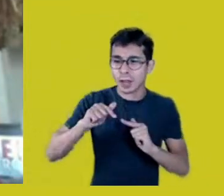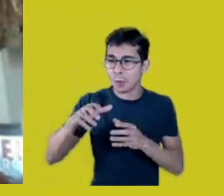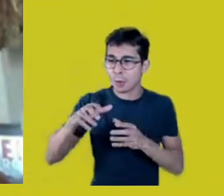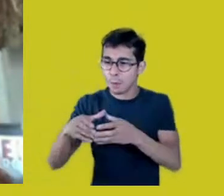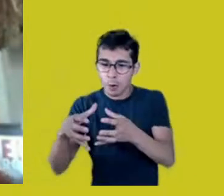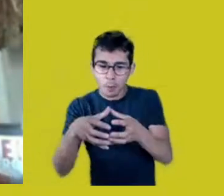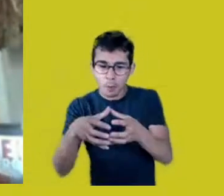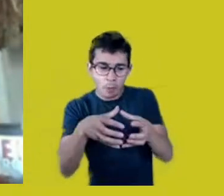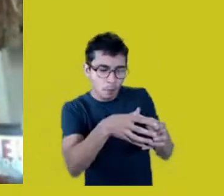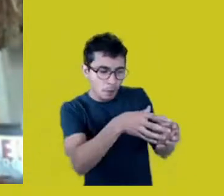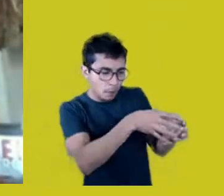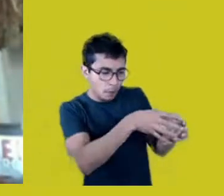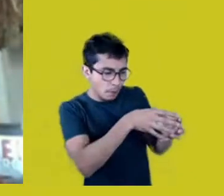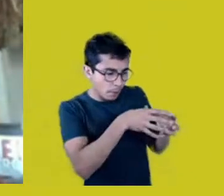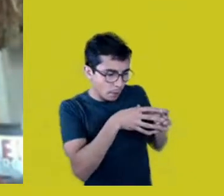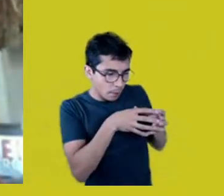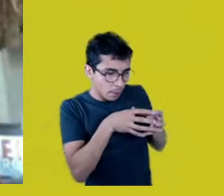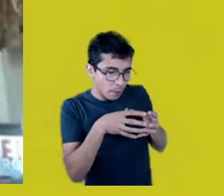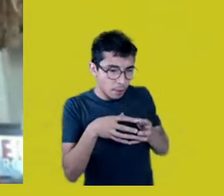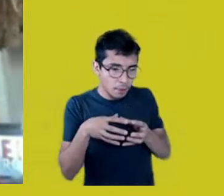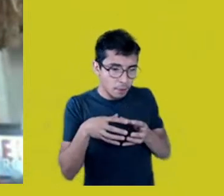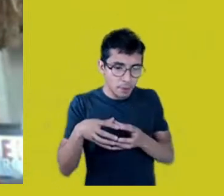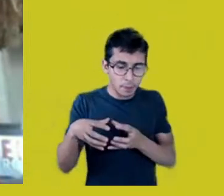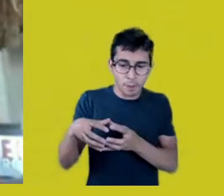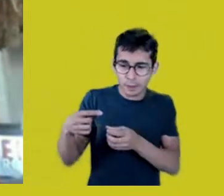and of all the towns in the Amazon,